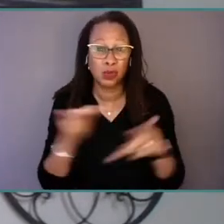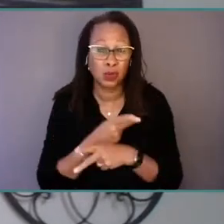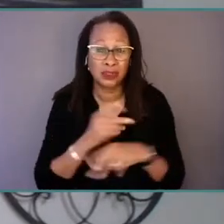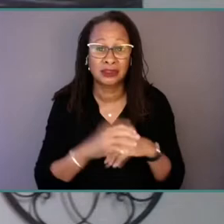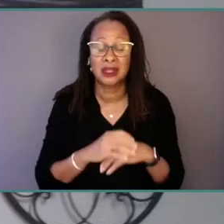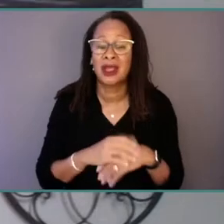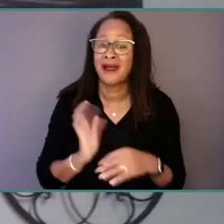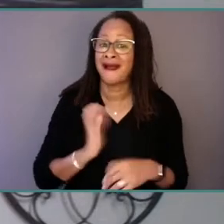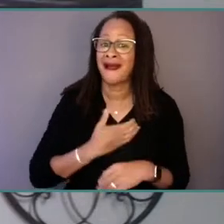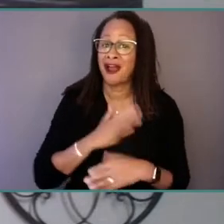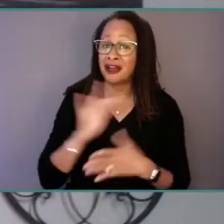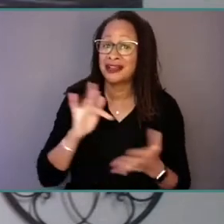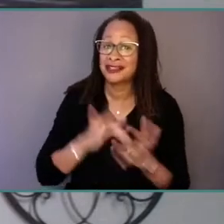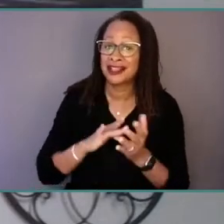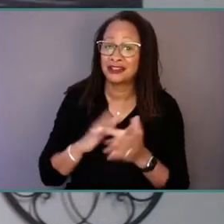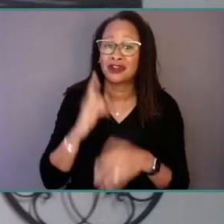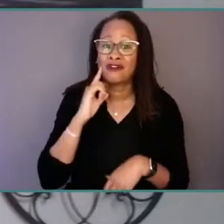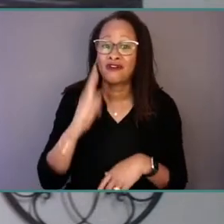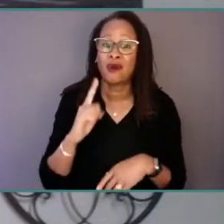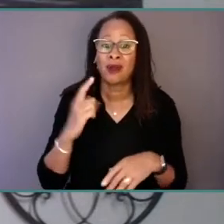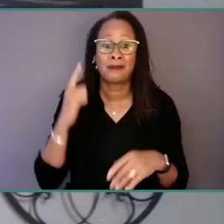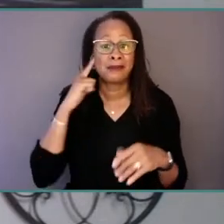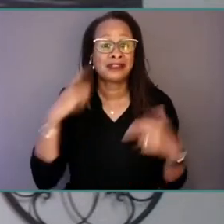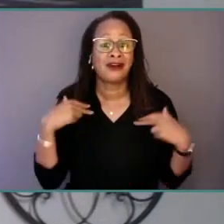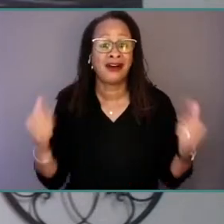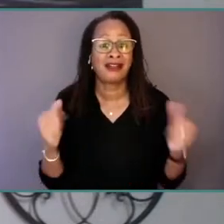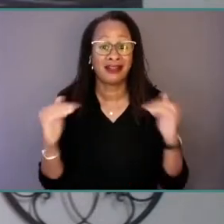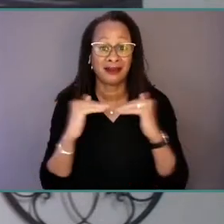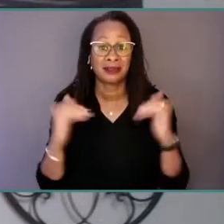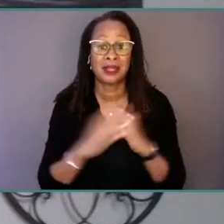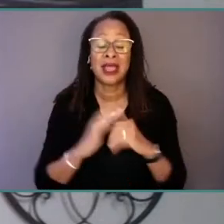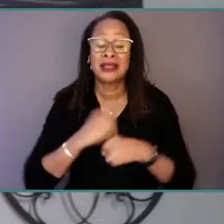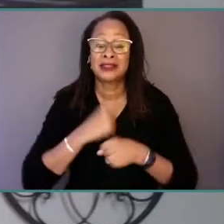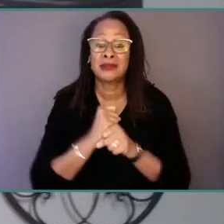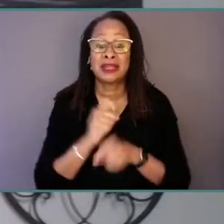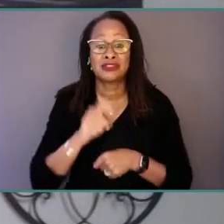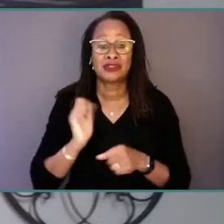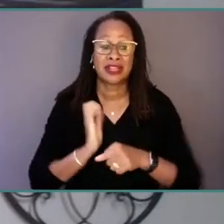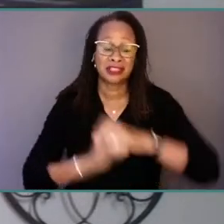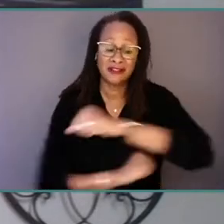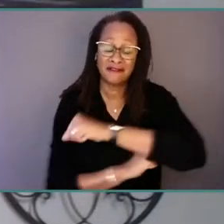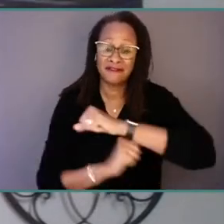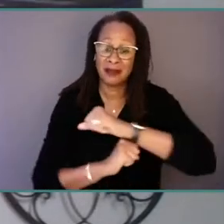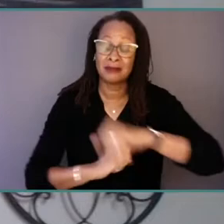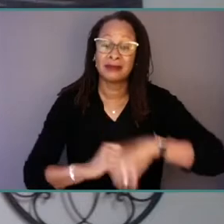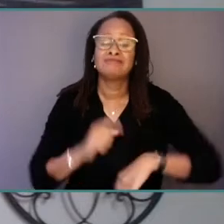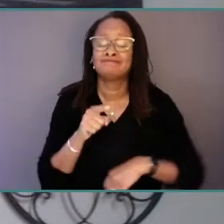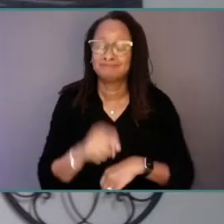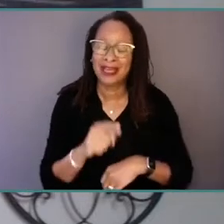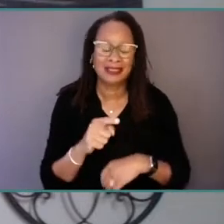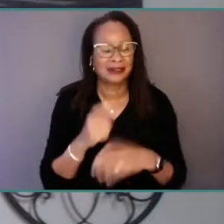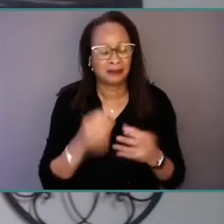has prioritized ensuring that equity is a foundational premise for 988's successful launch. Many of you are here today